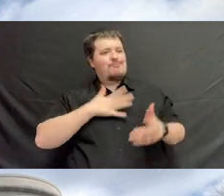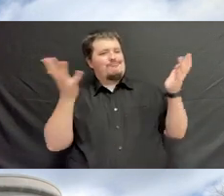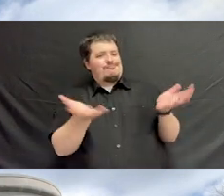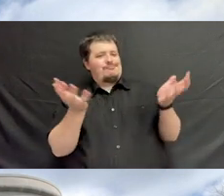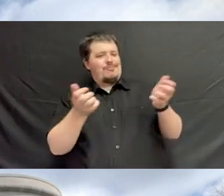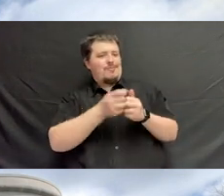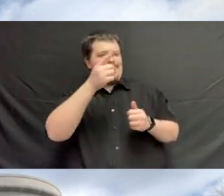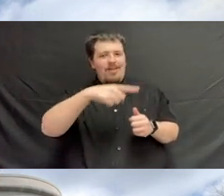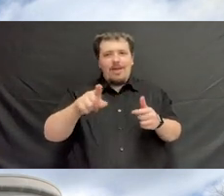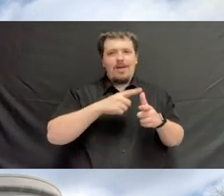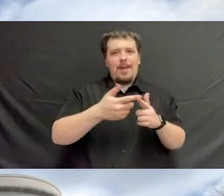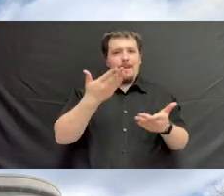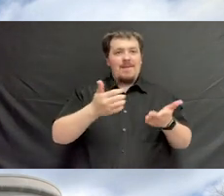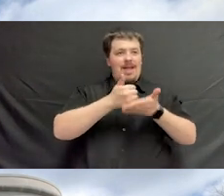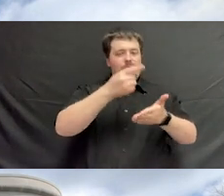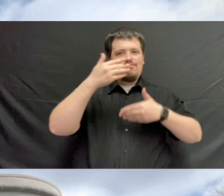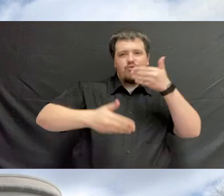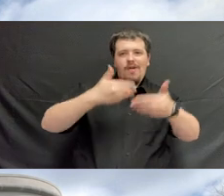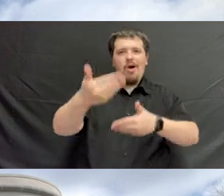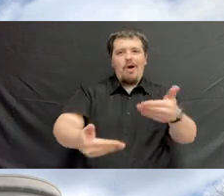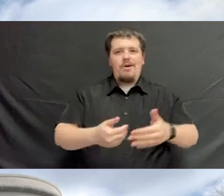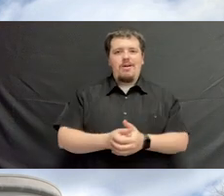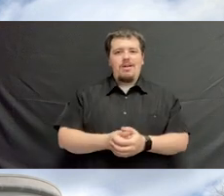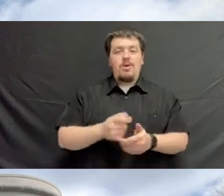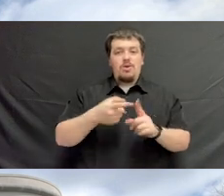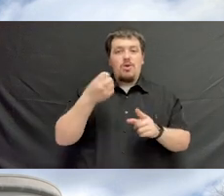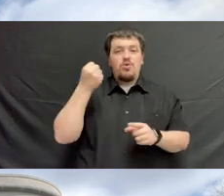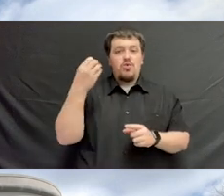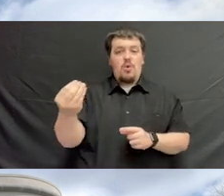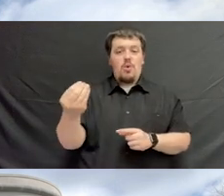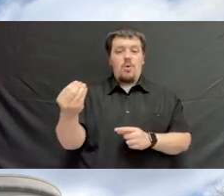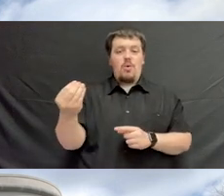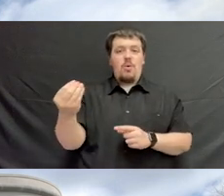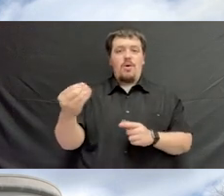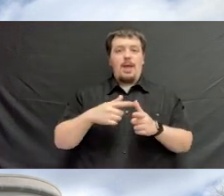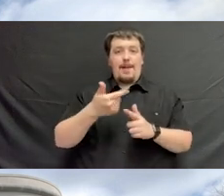and possibly help them move along. So from myself to all of you